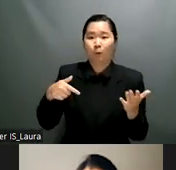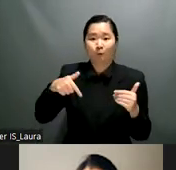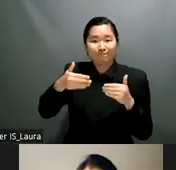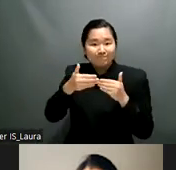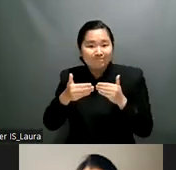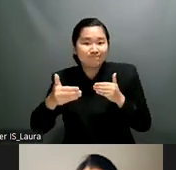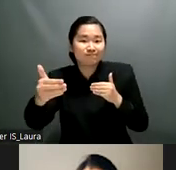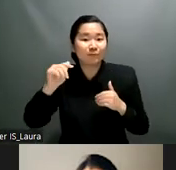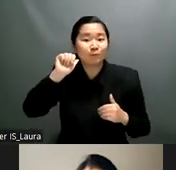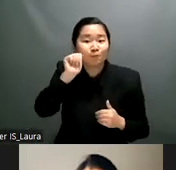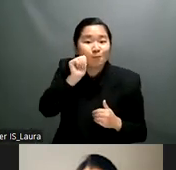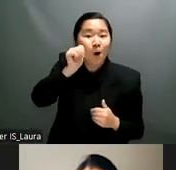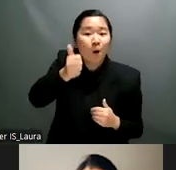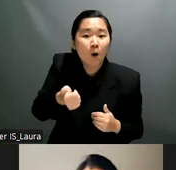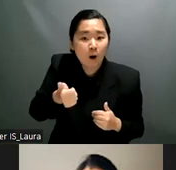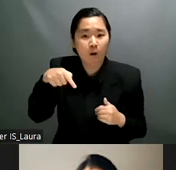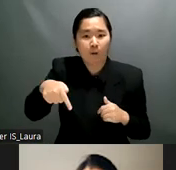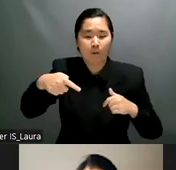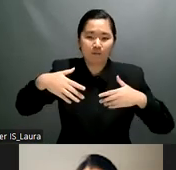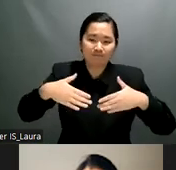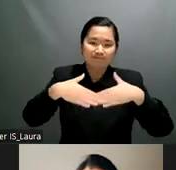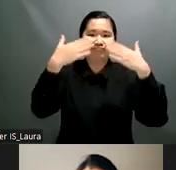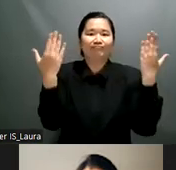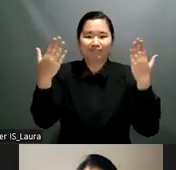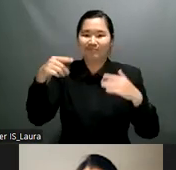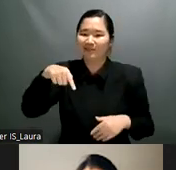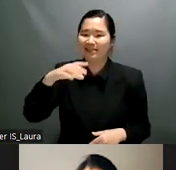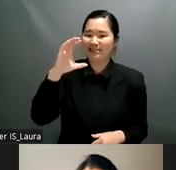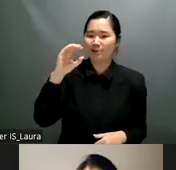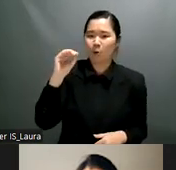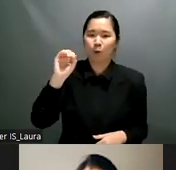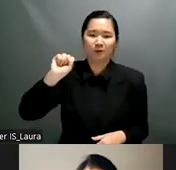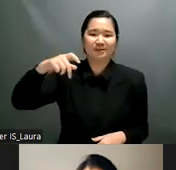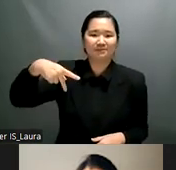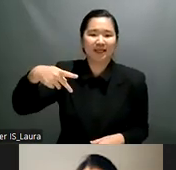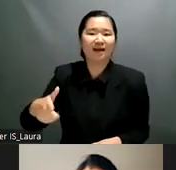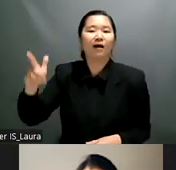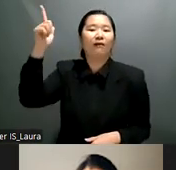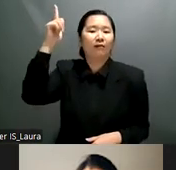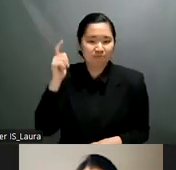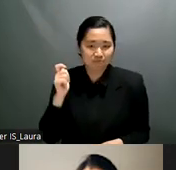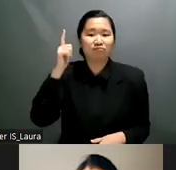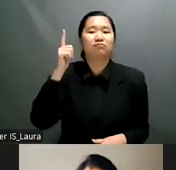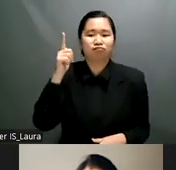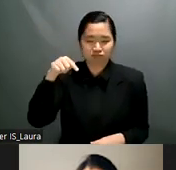forum our discussions have been based on three key themes um so the first one has been taking